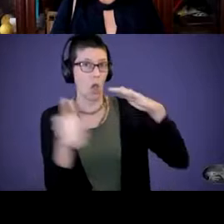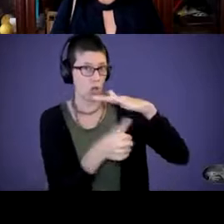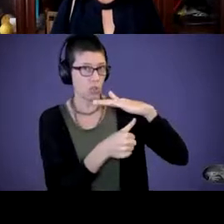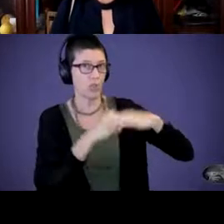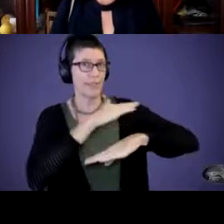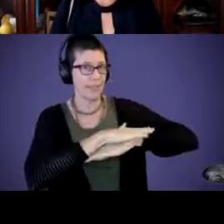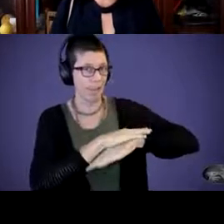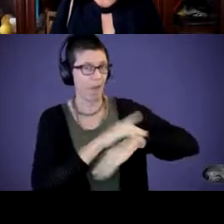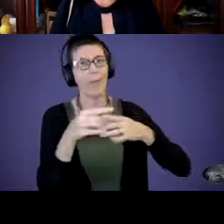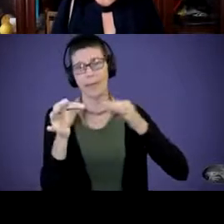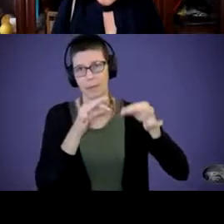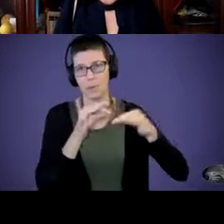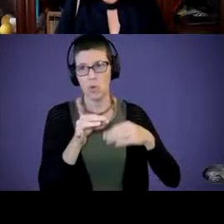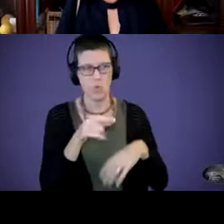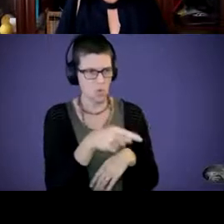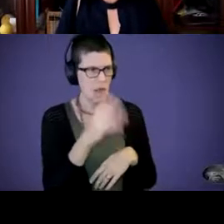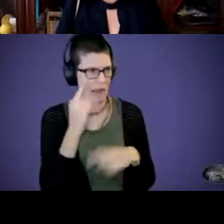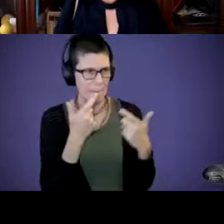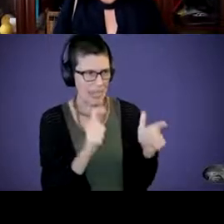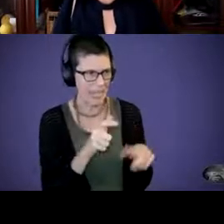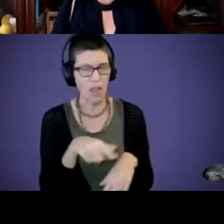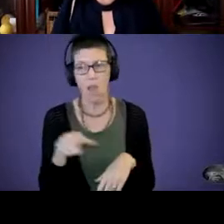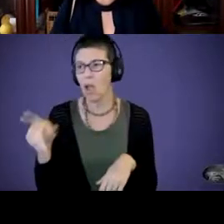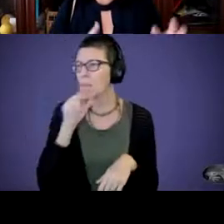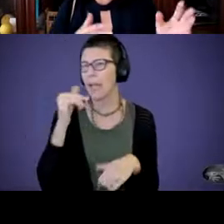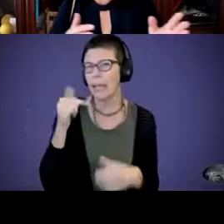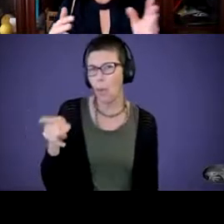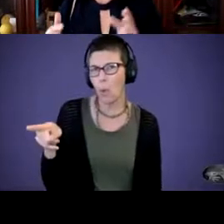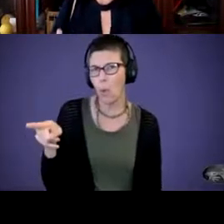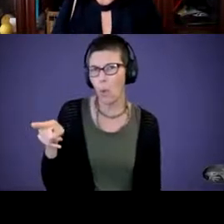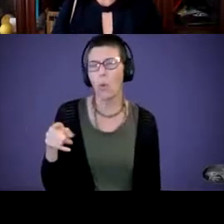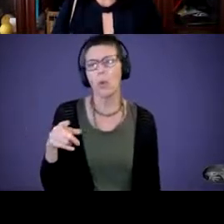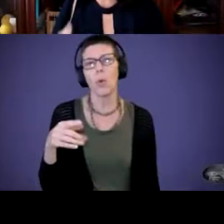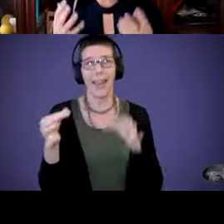That's a big cat. That's a yellow duck. So, language is going to evolve, but we've gotta